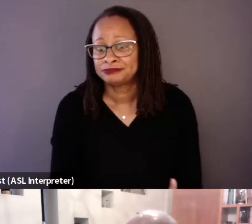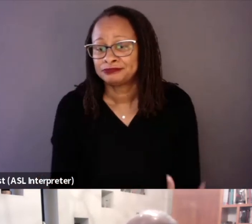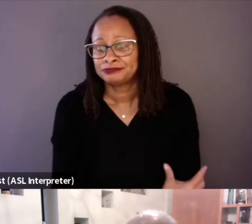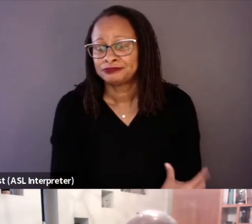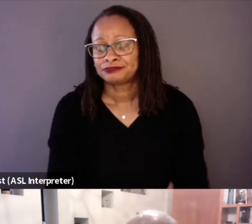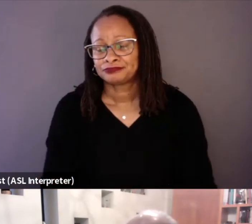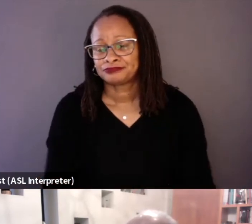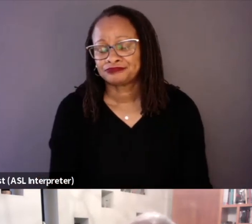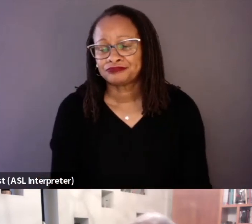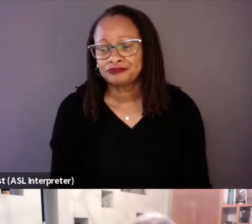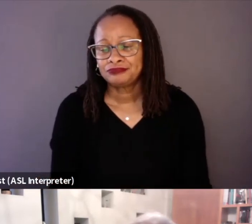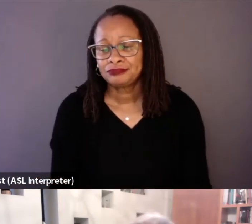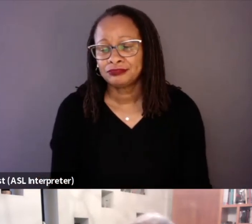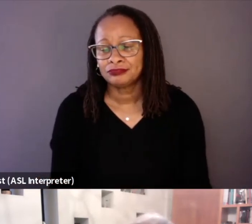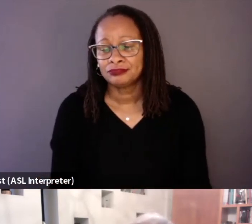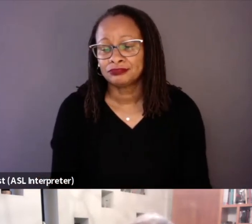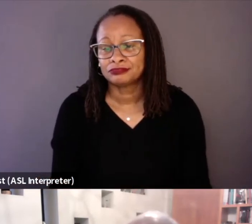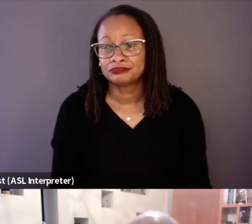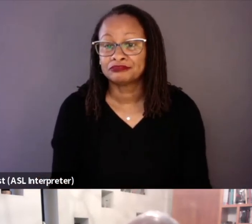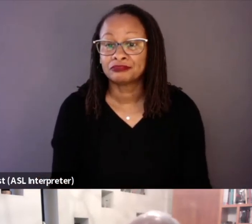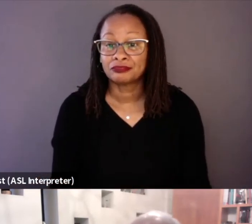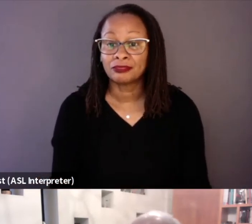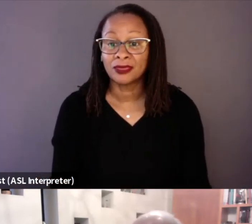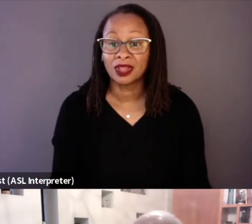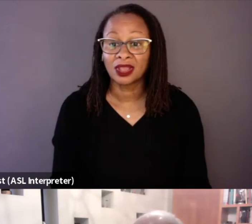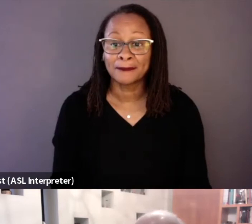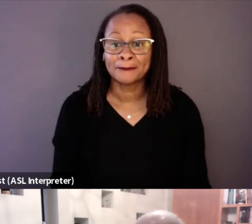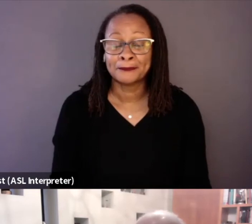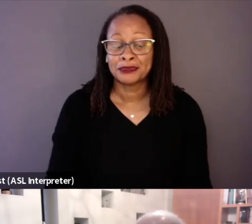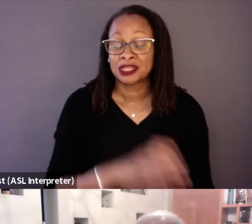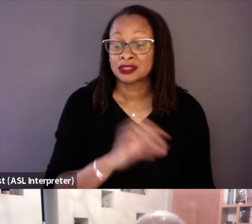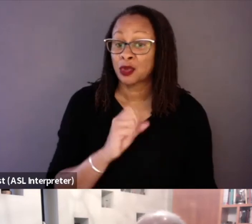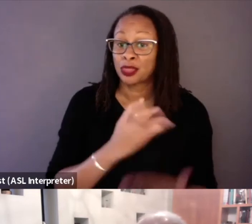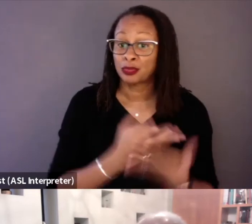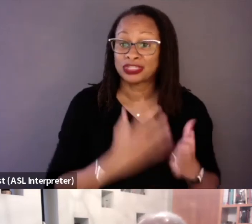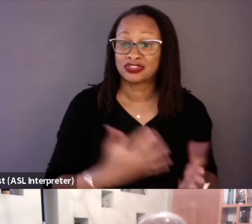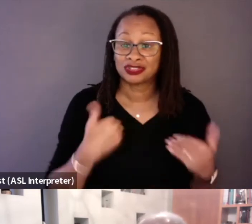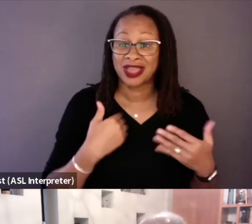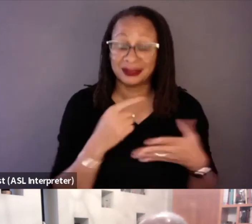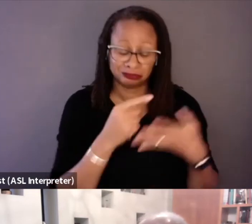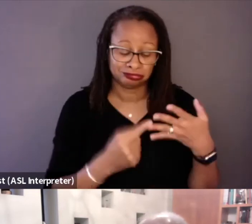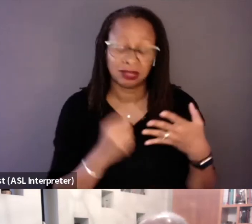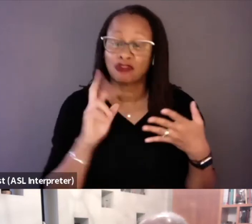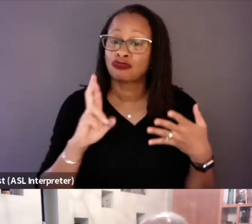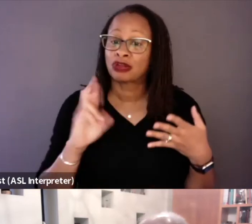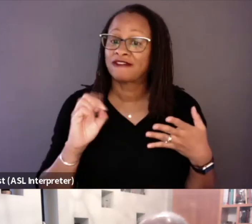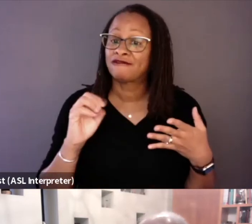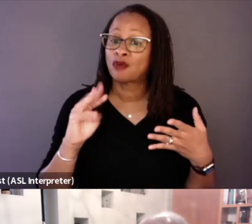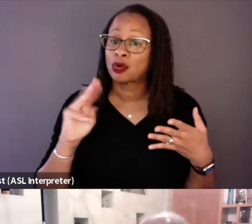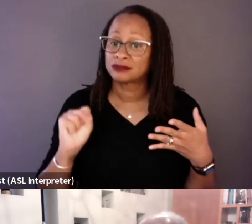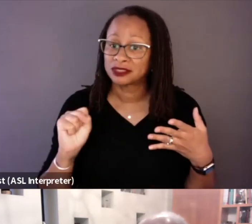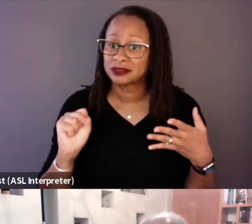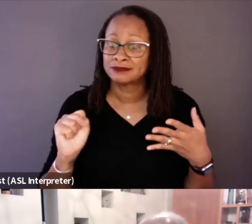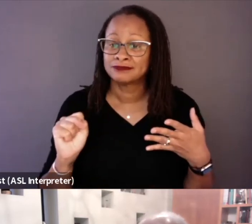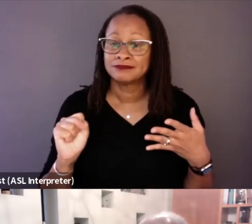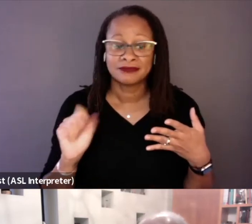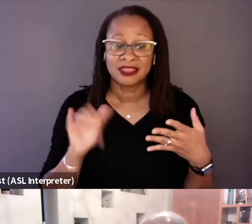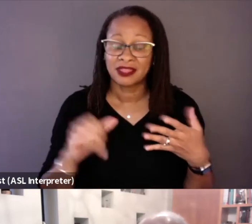So those reforms that they were so idealistically fighting for really never took place.